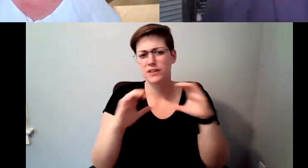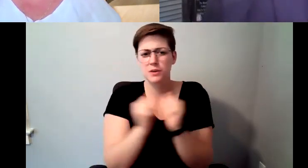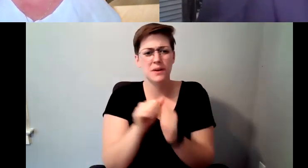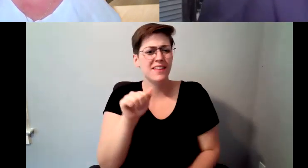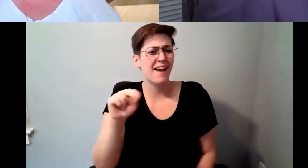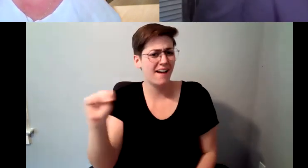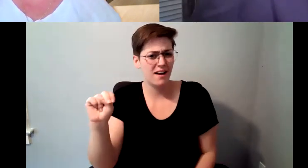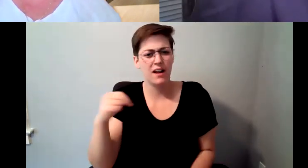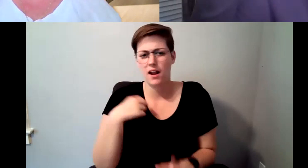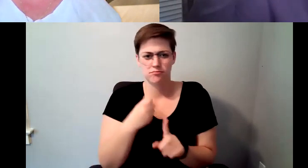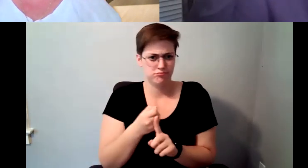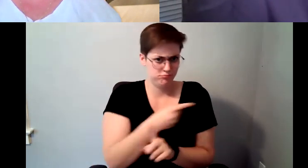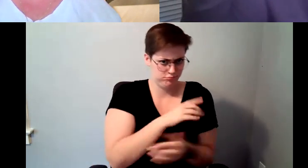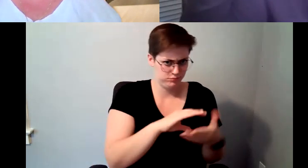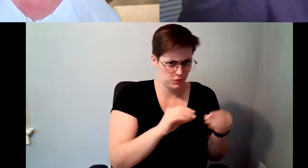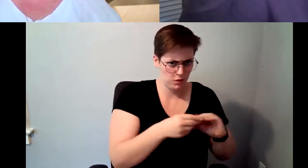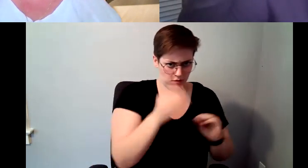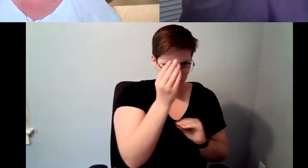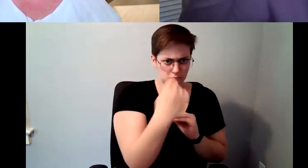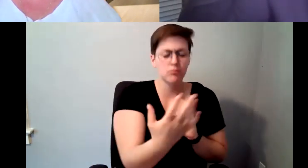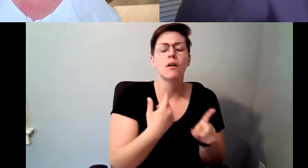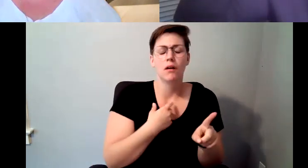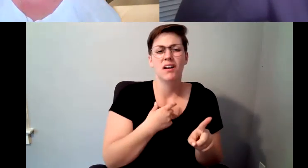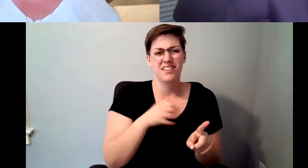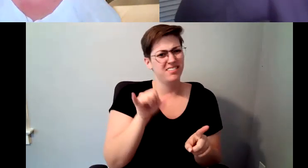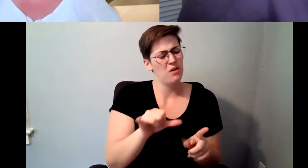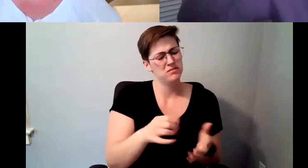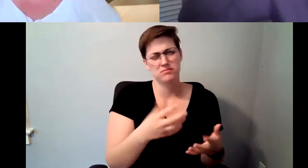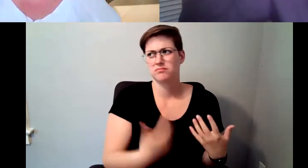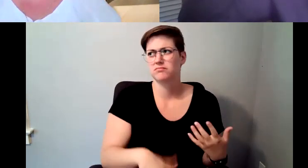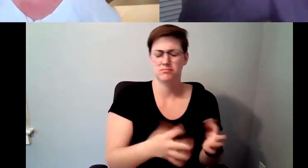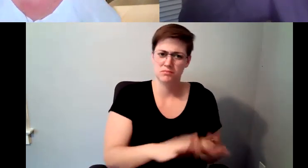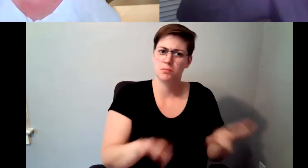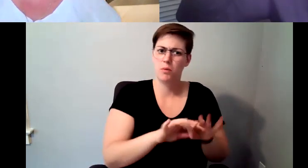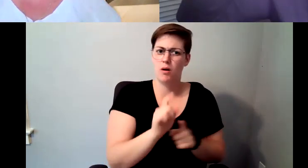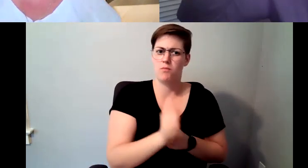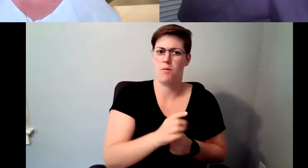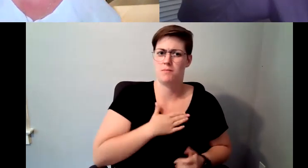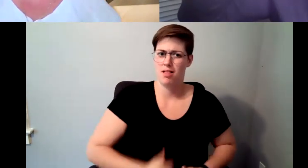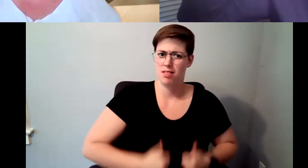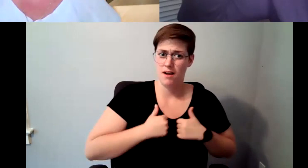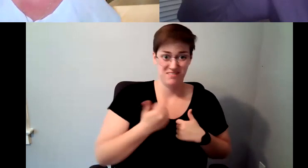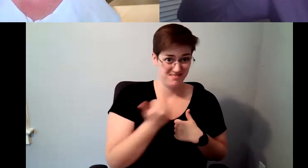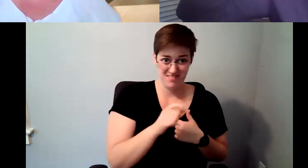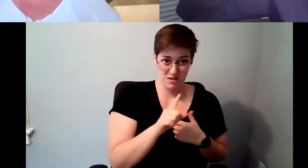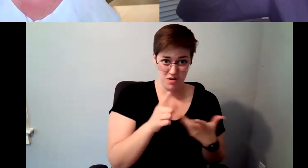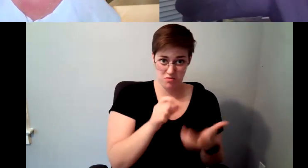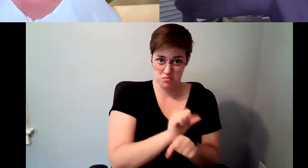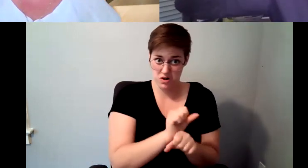and just tell you that this was one of those pivotal moments in my life. D. Major Cohen: Anyone who worked with me at Starbucks remembers me telling the story because.